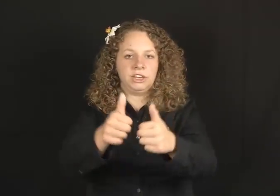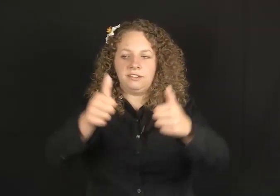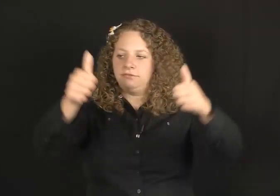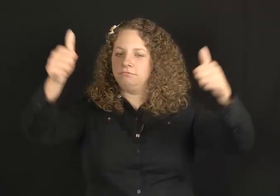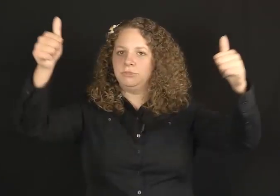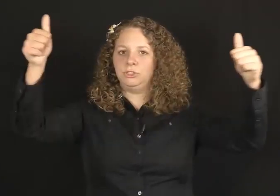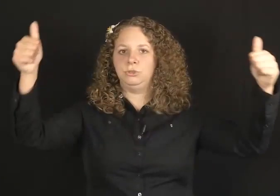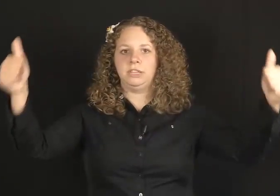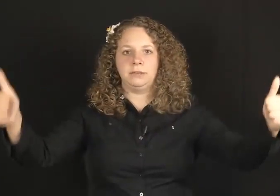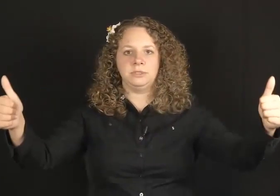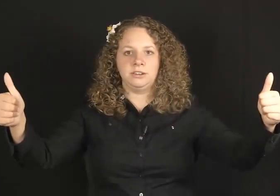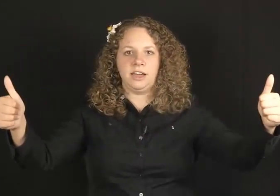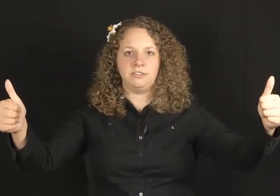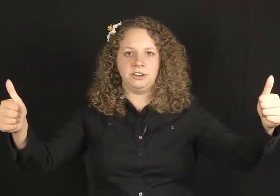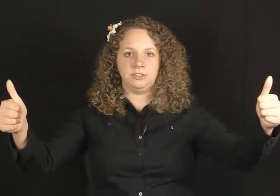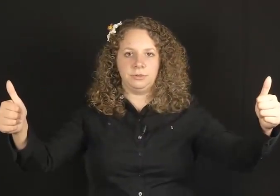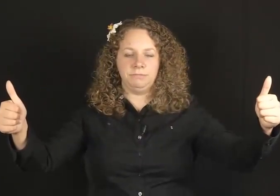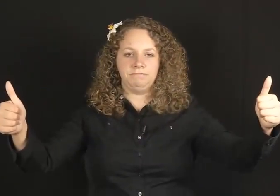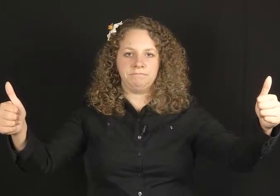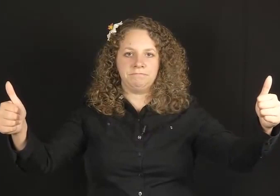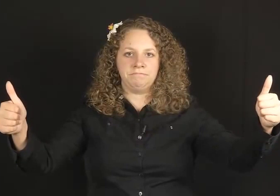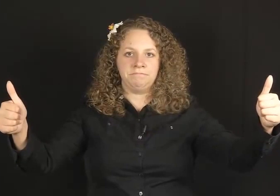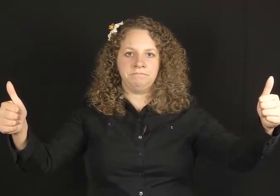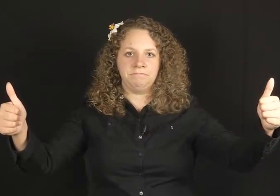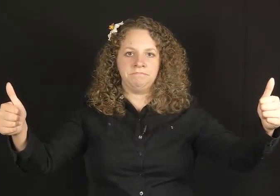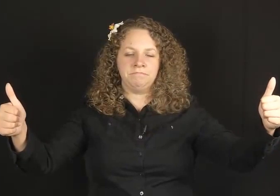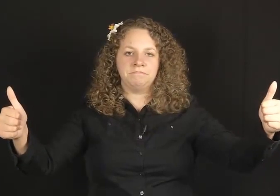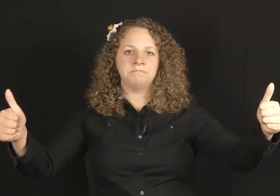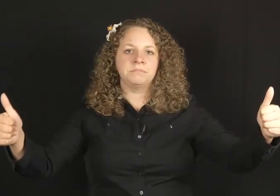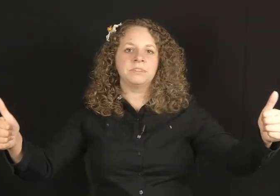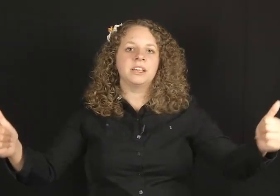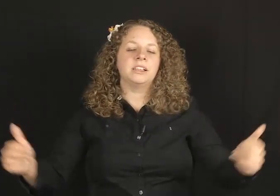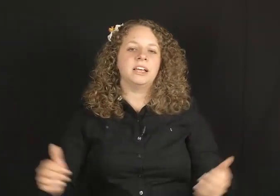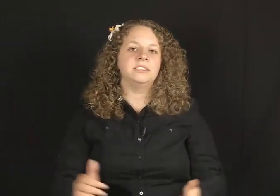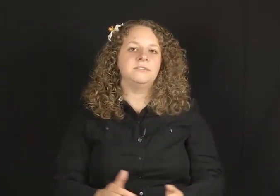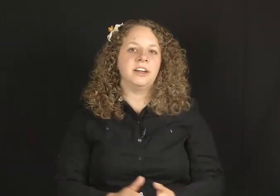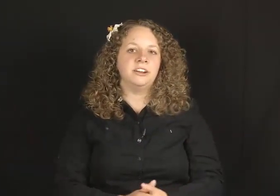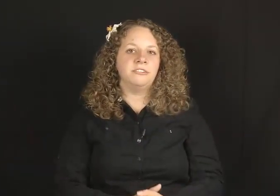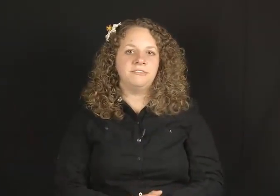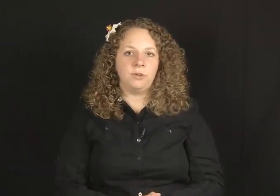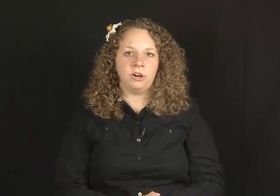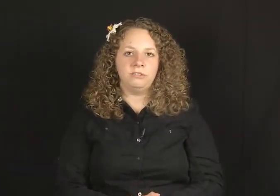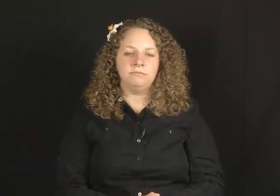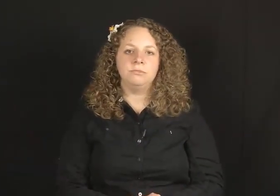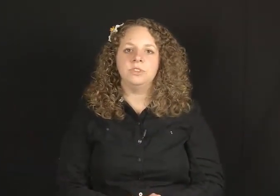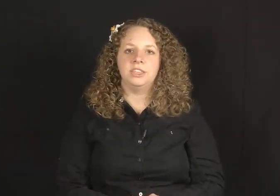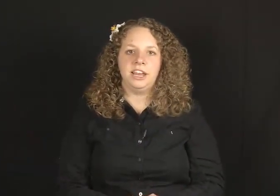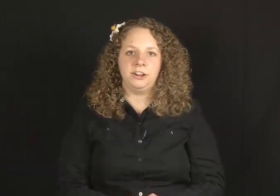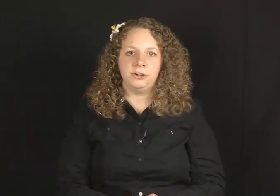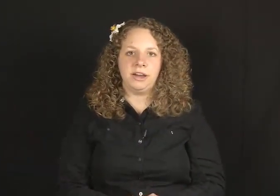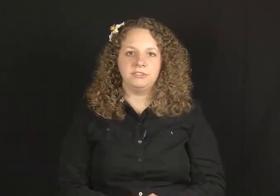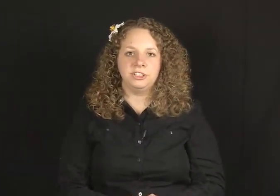You could have two lamps on either end of the room.